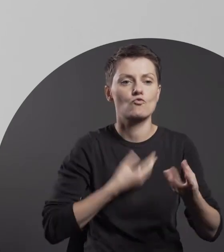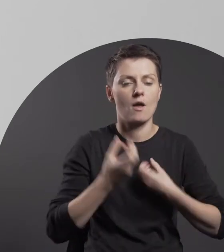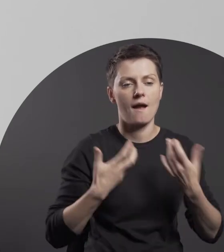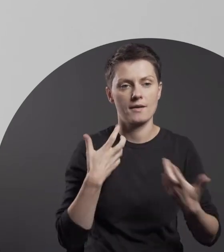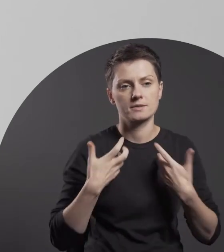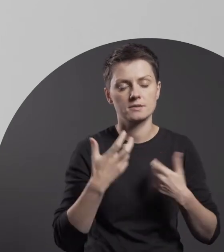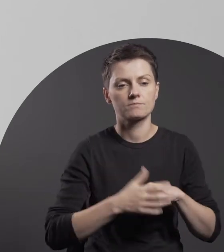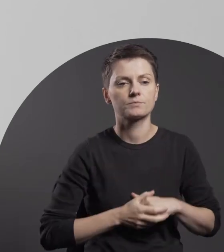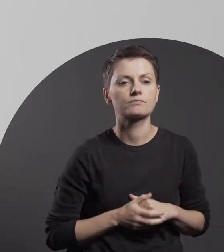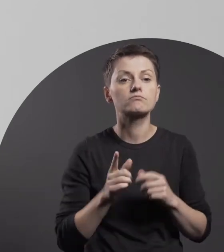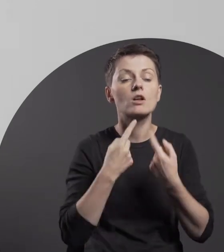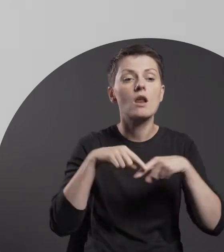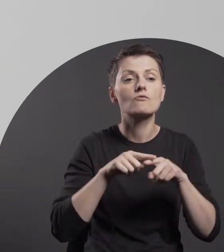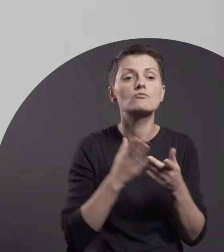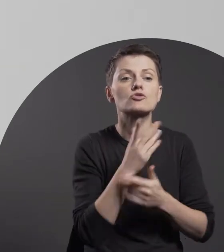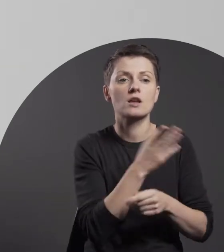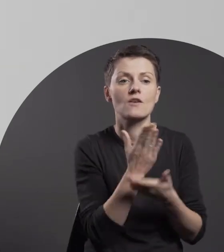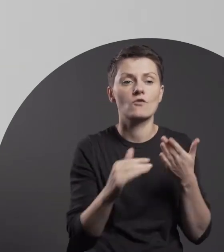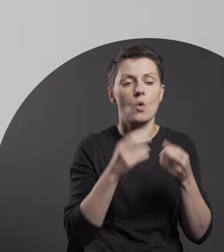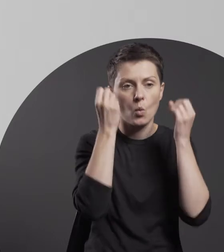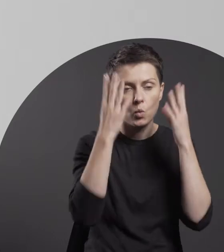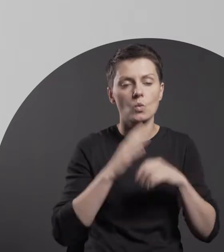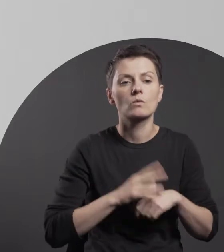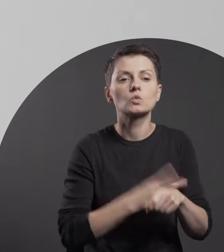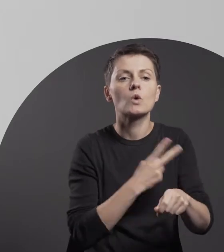conducted by the Department of Culture of the Municipality of Lublin